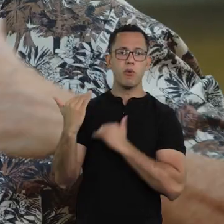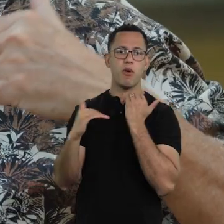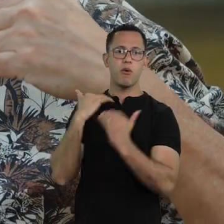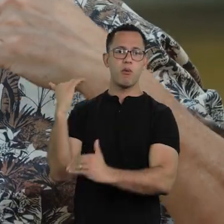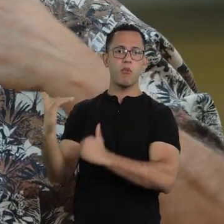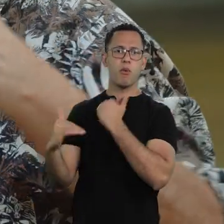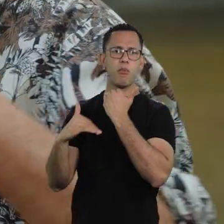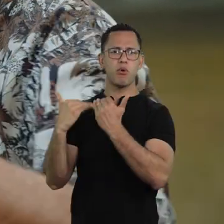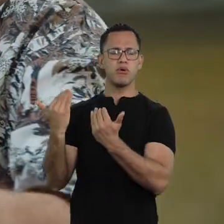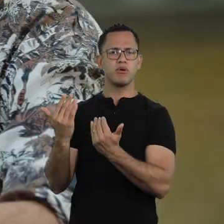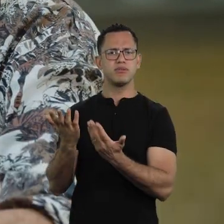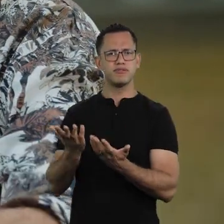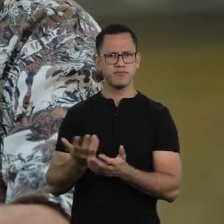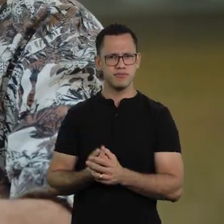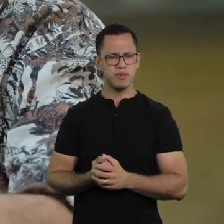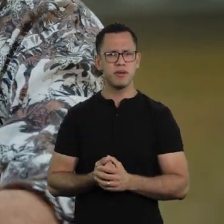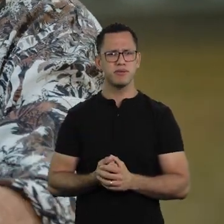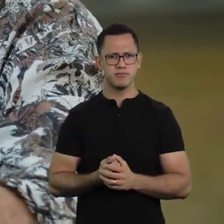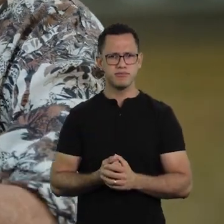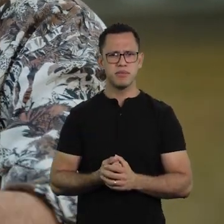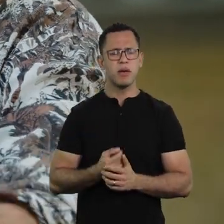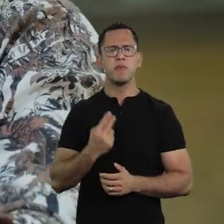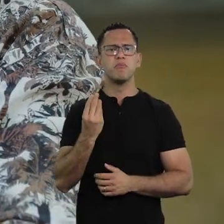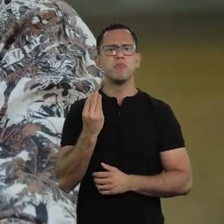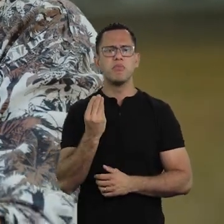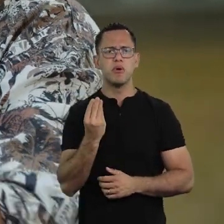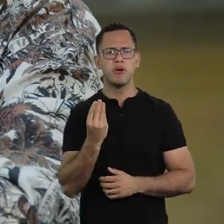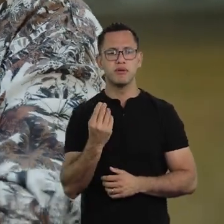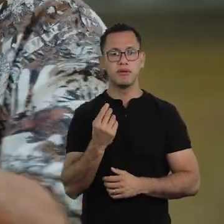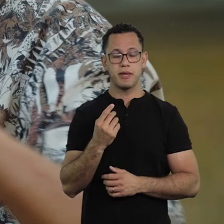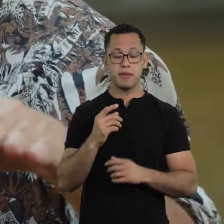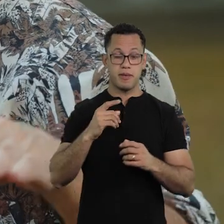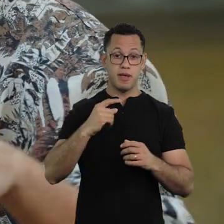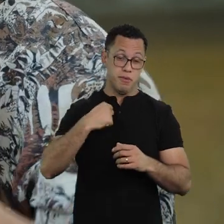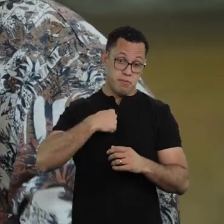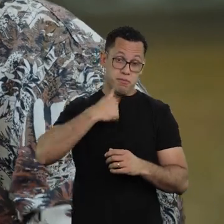there was a funnel of misery impacting lives.